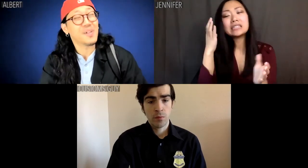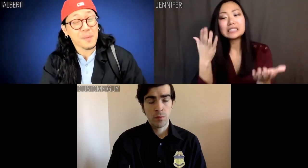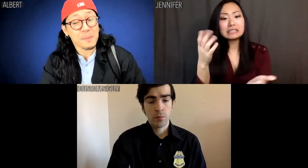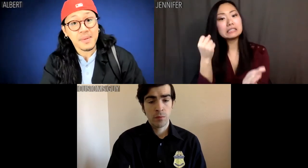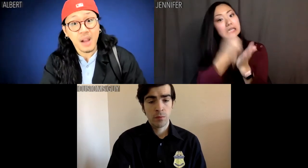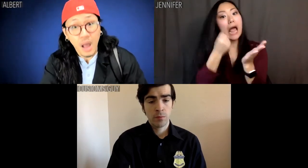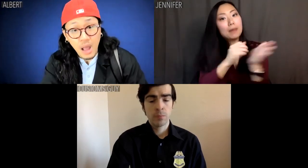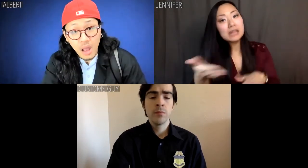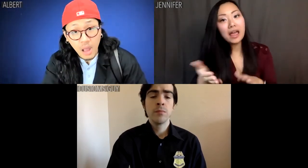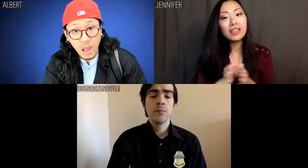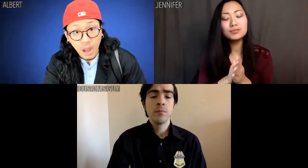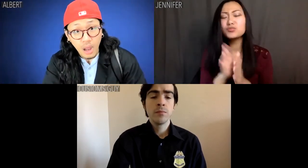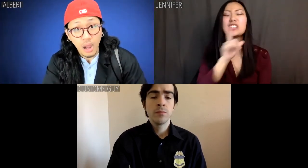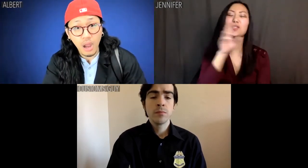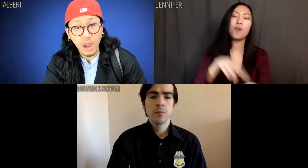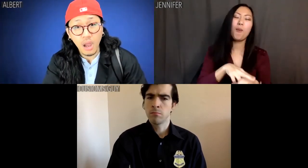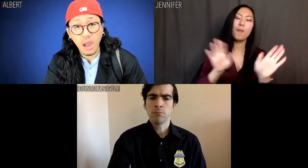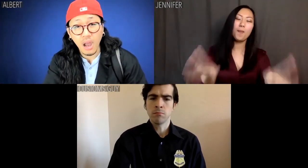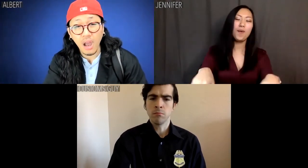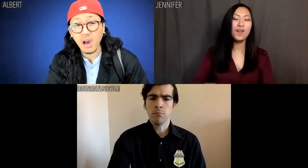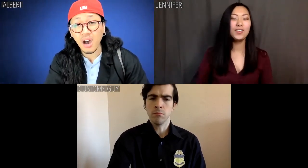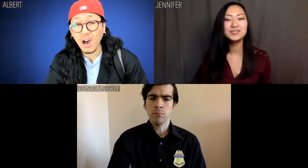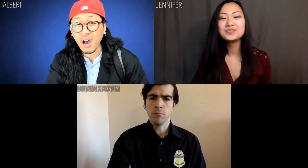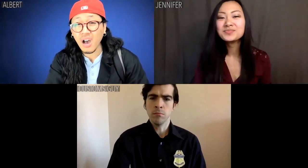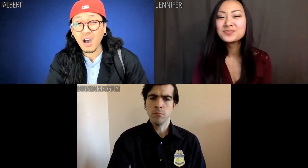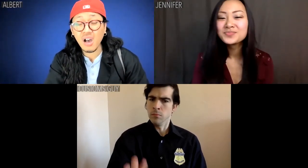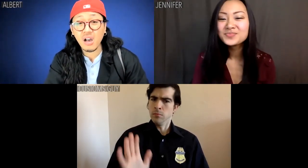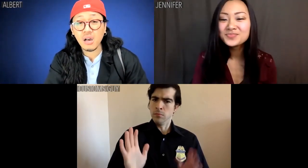Who was stabbed to death. All very normal.